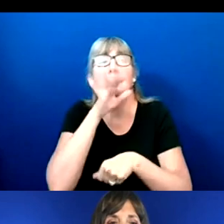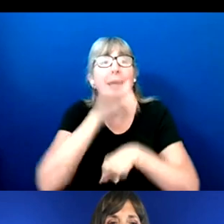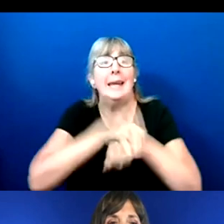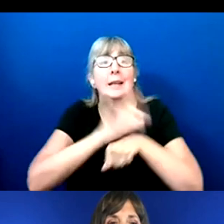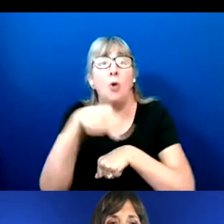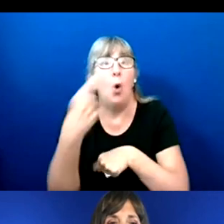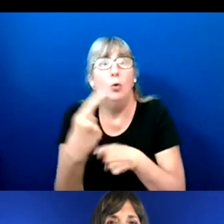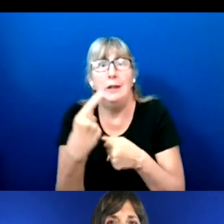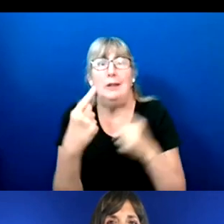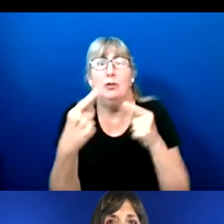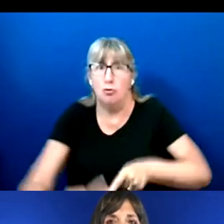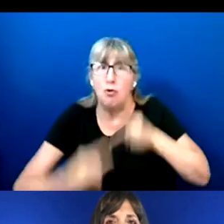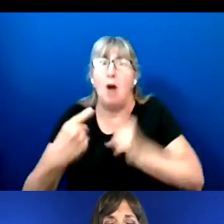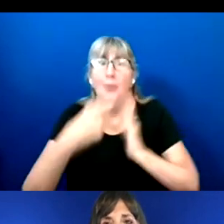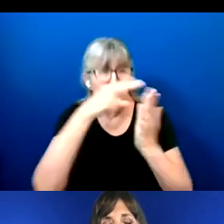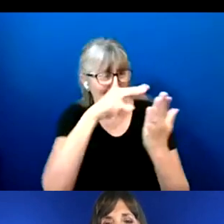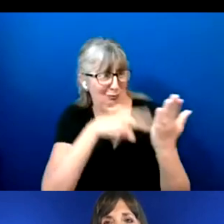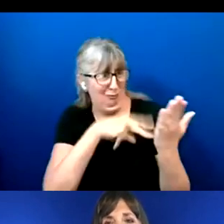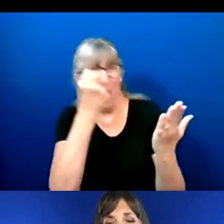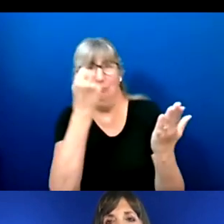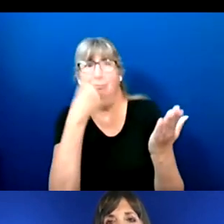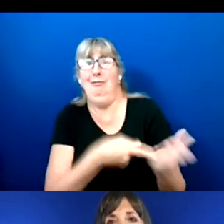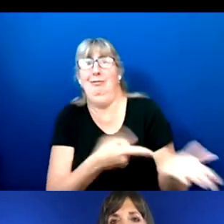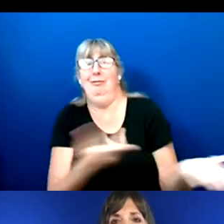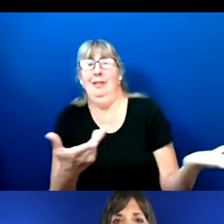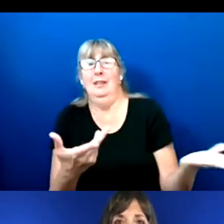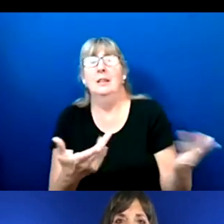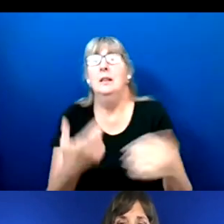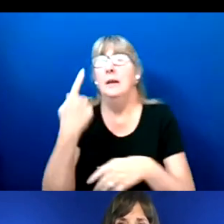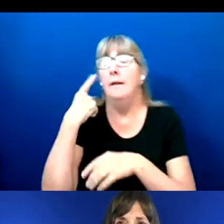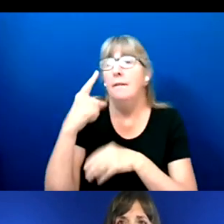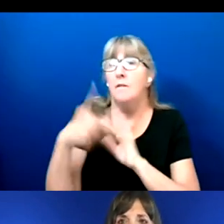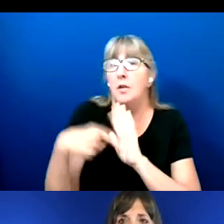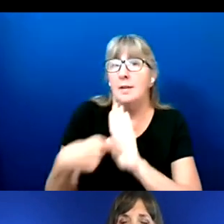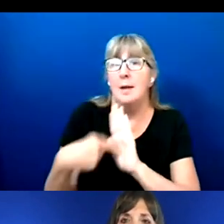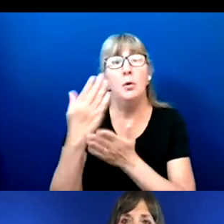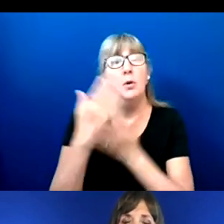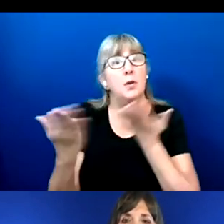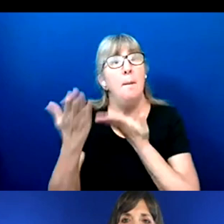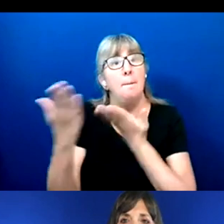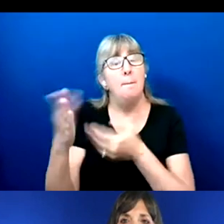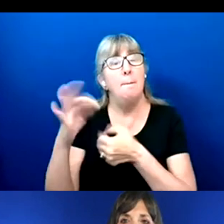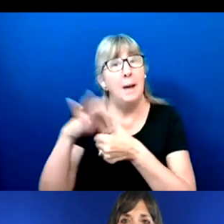We also know in some instances, such as with ballot initiatives, people purposefully write